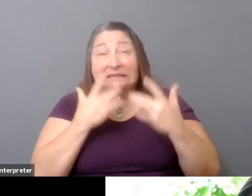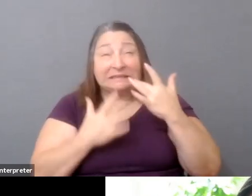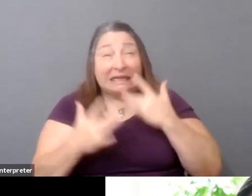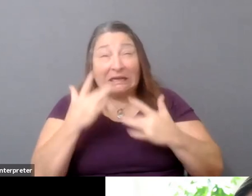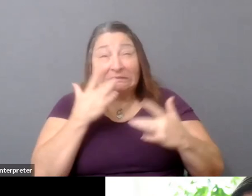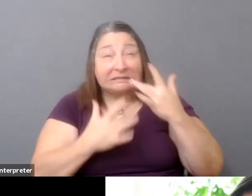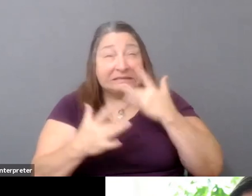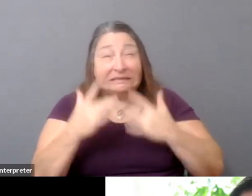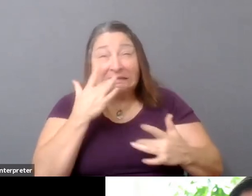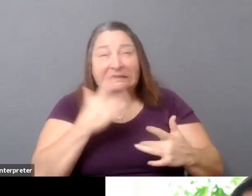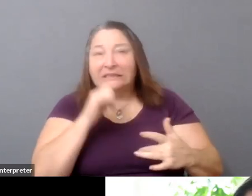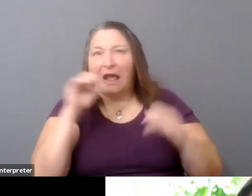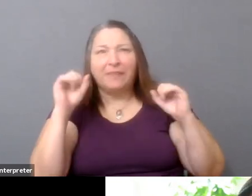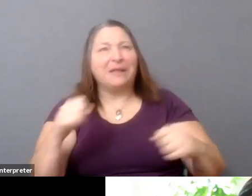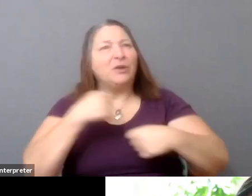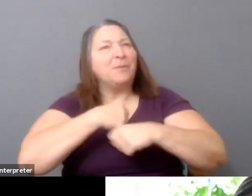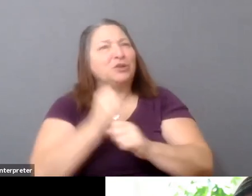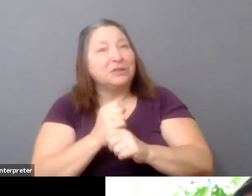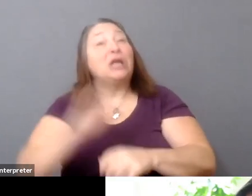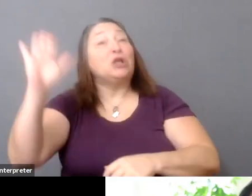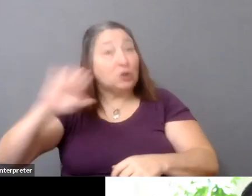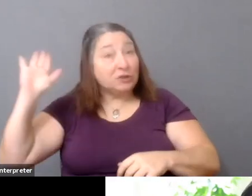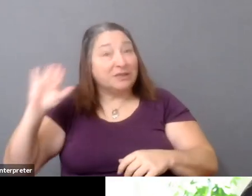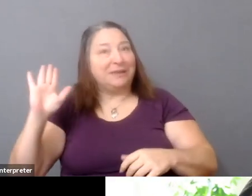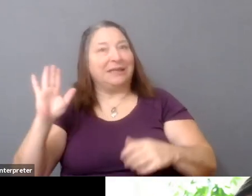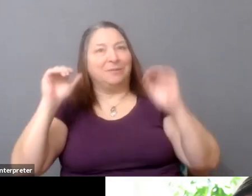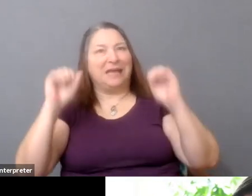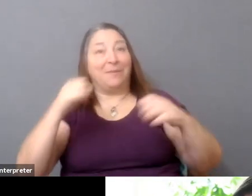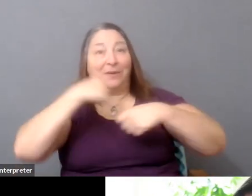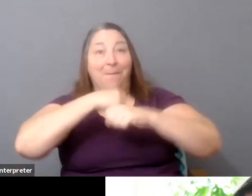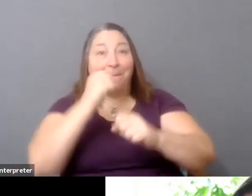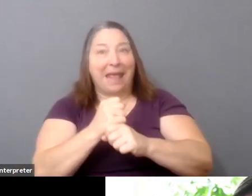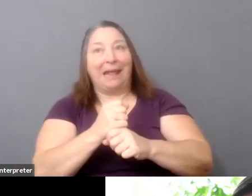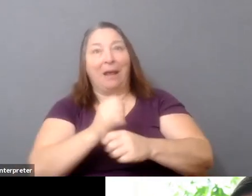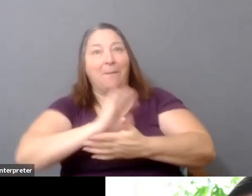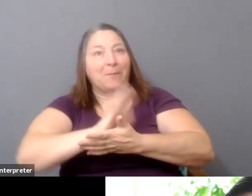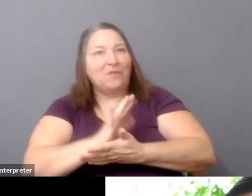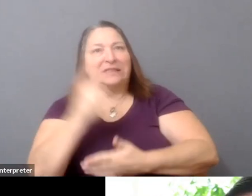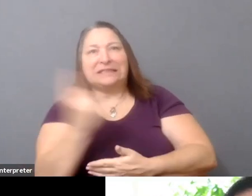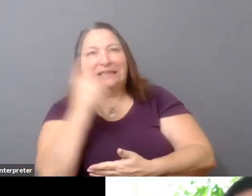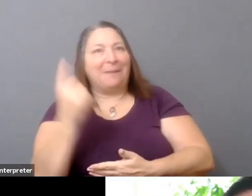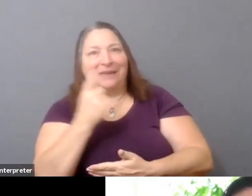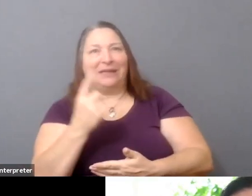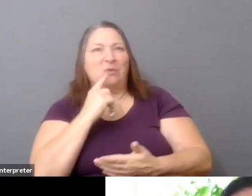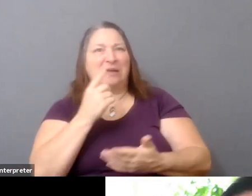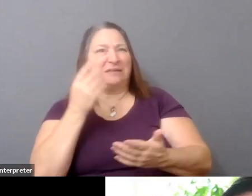Because it used to be that the ability to make something was so capital intensive, and so in order to make anything-- if you were just able to make something,